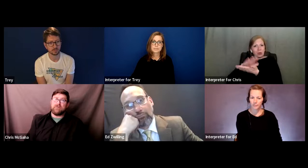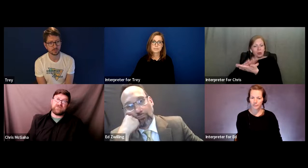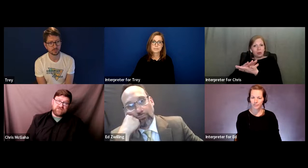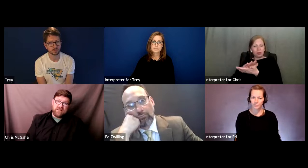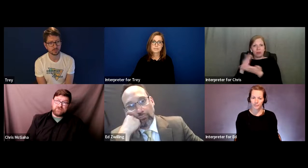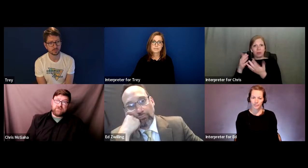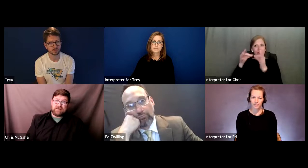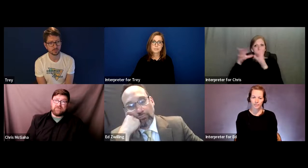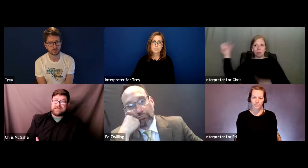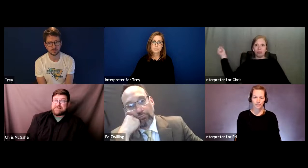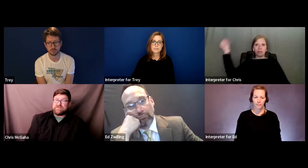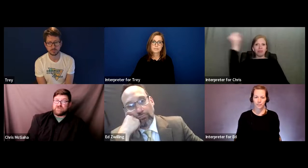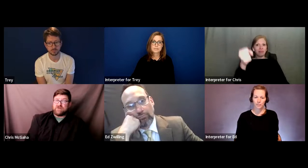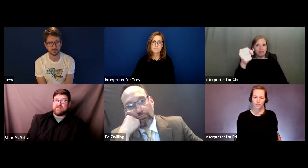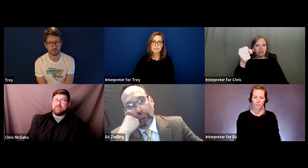from a special ed perspective that's least restrictive.